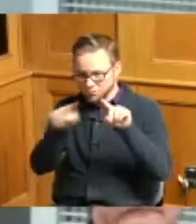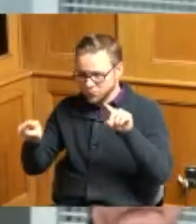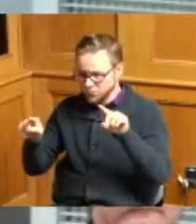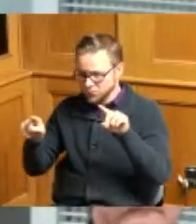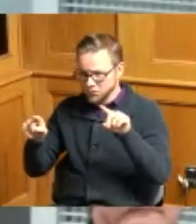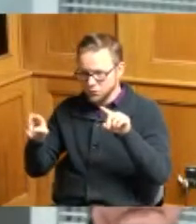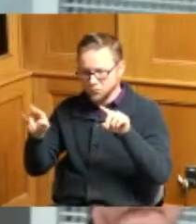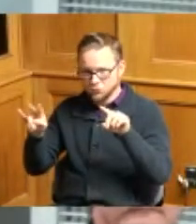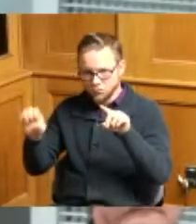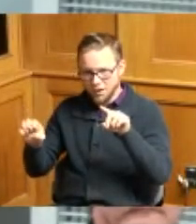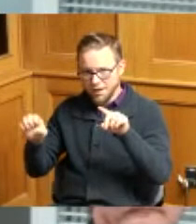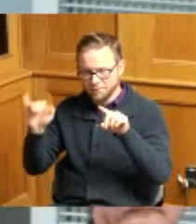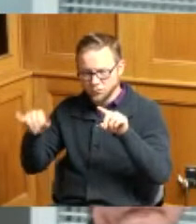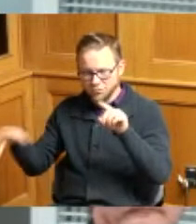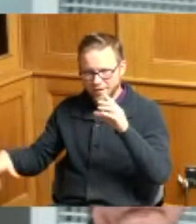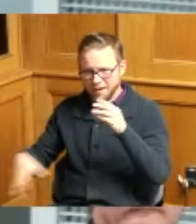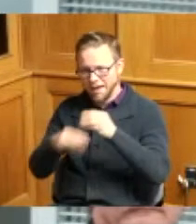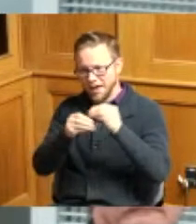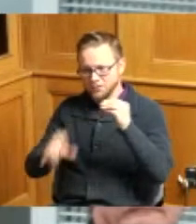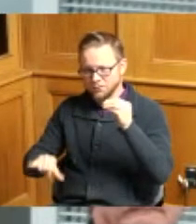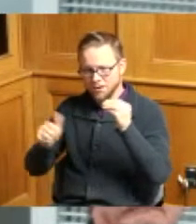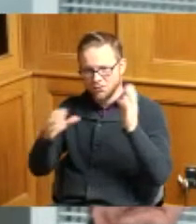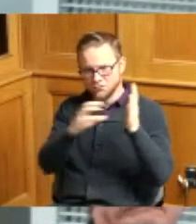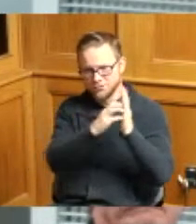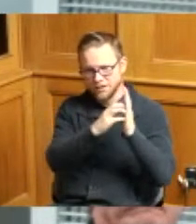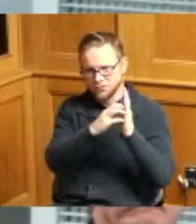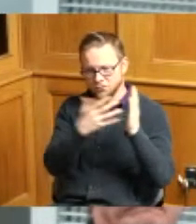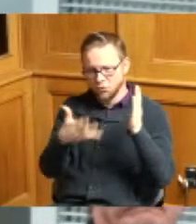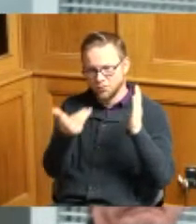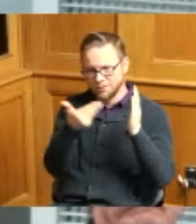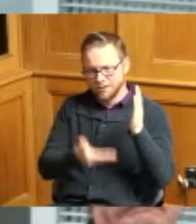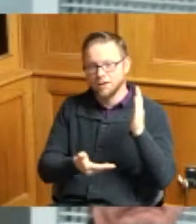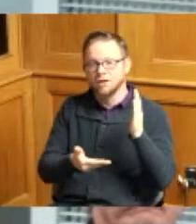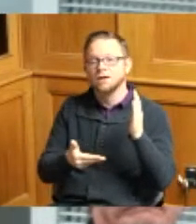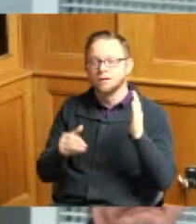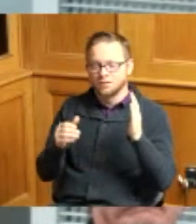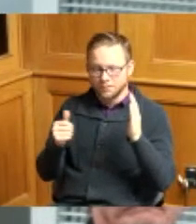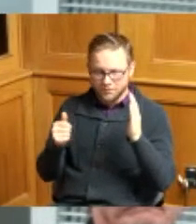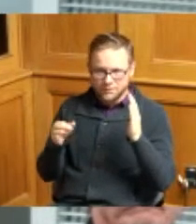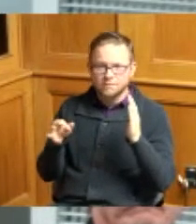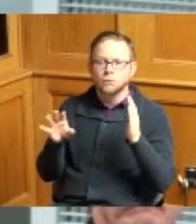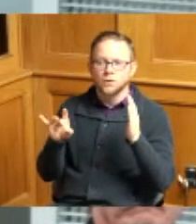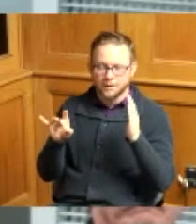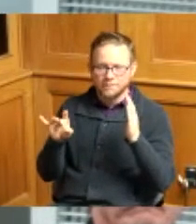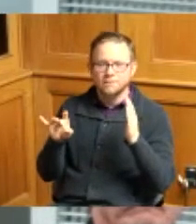that's in question in 1958 the Hamilton County Prosecutor wrote an opinion that states that